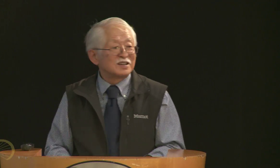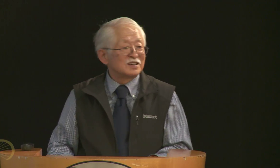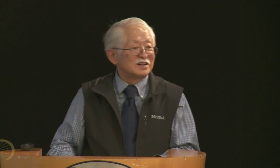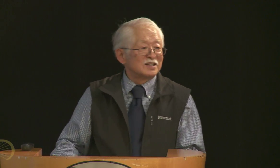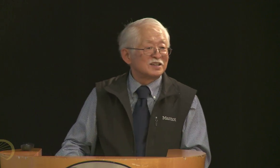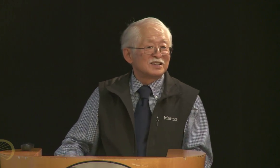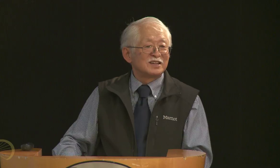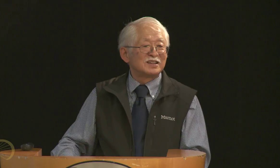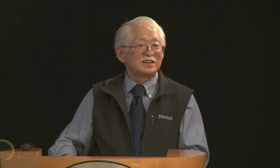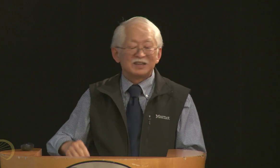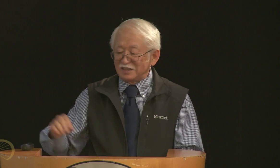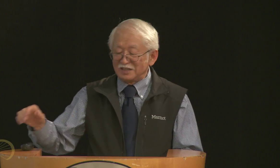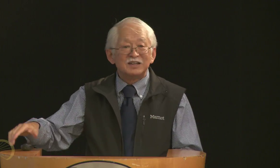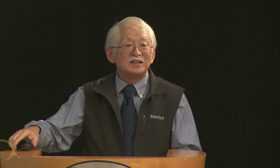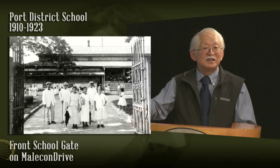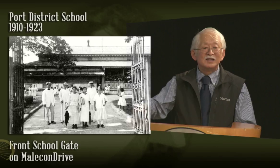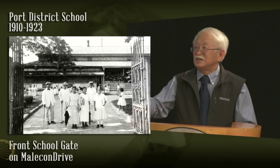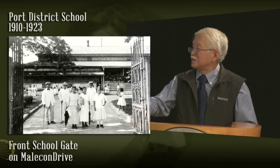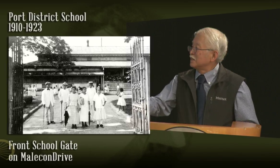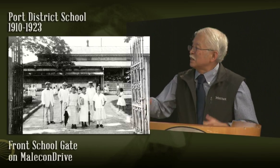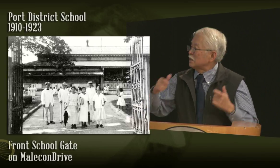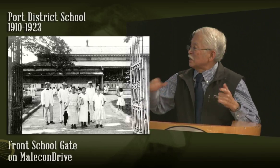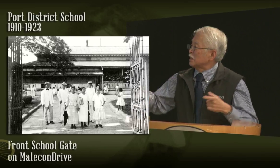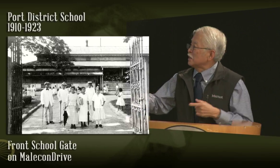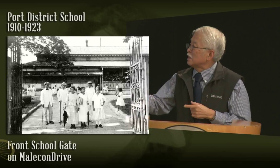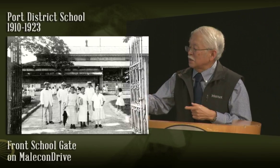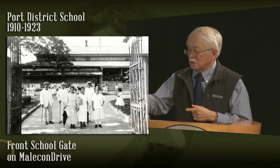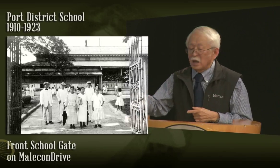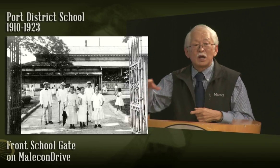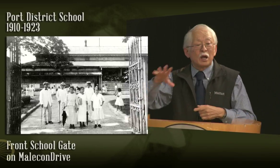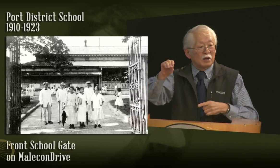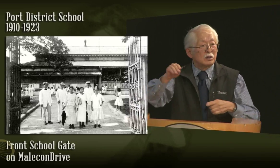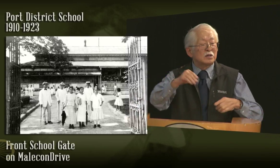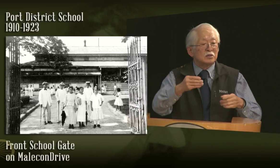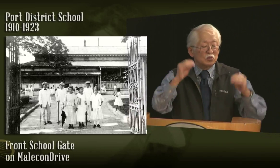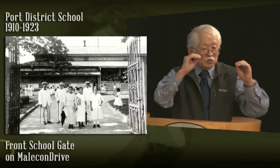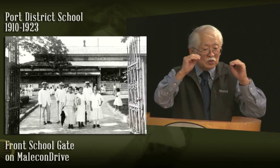children, there's a swimming hole and, and areas for the children to have recreation and classrooms.